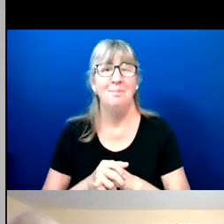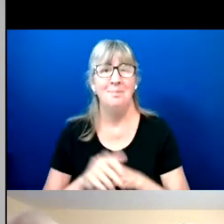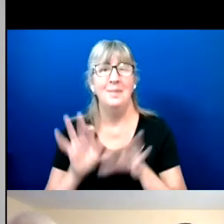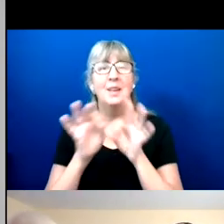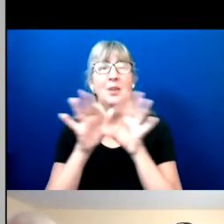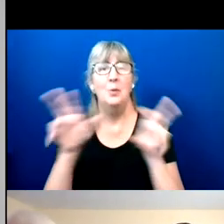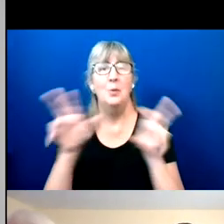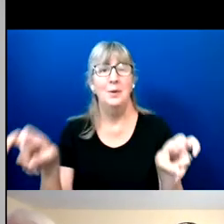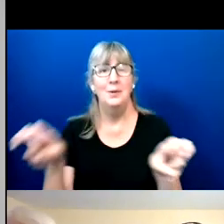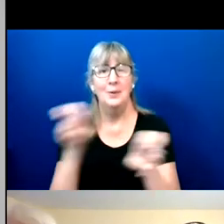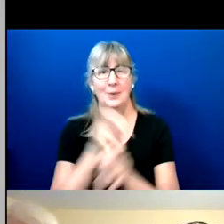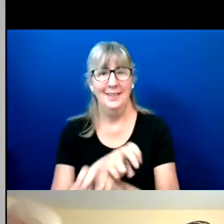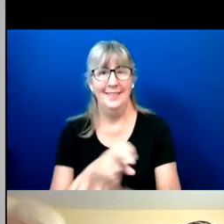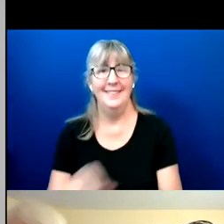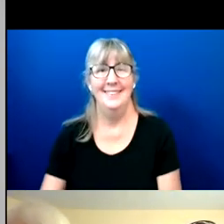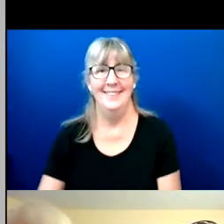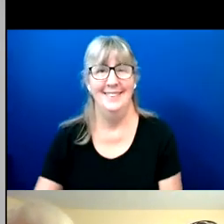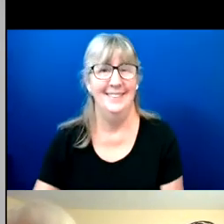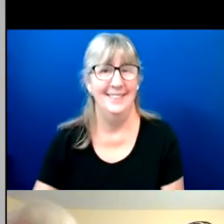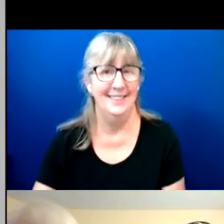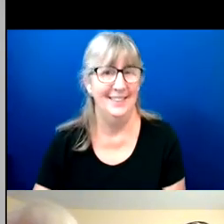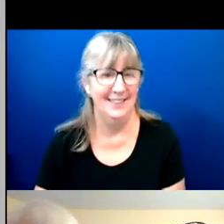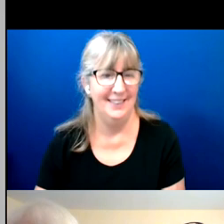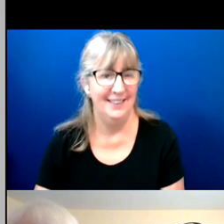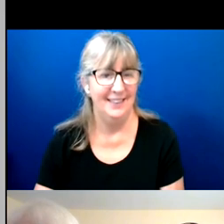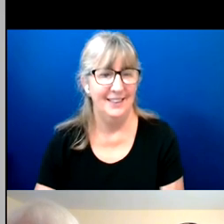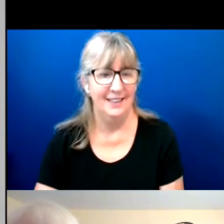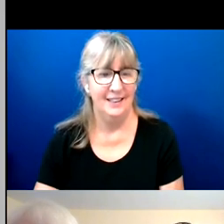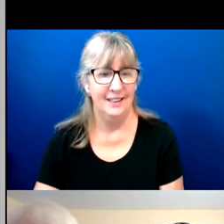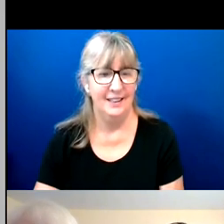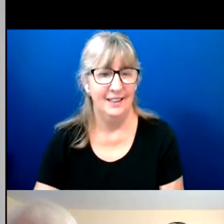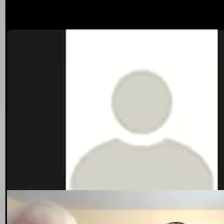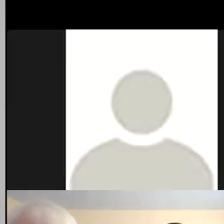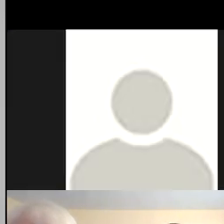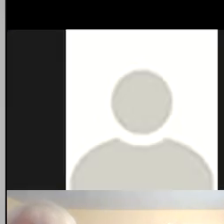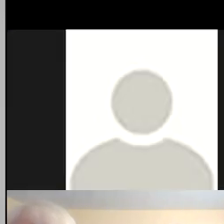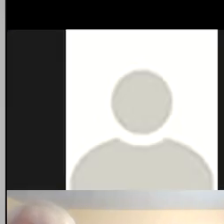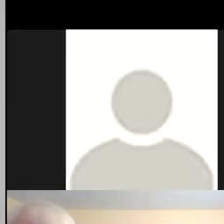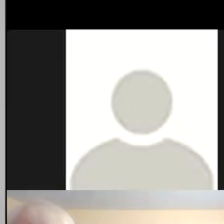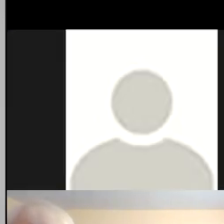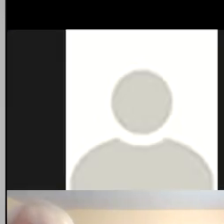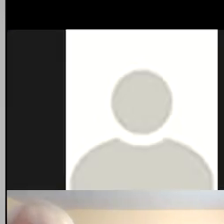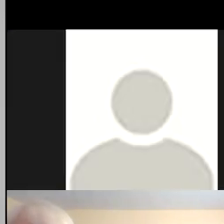Now, how do we define disability and how is it used here?